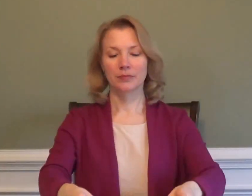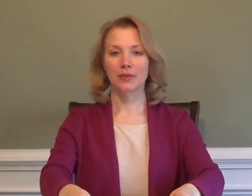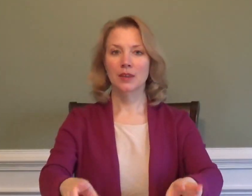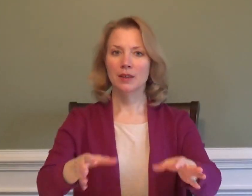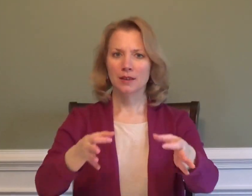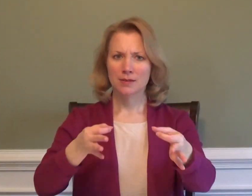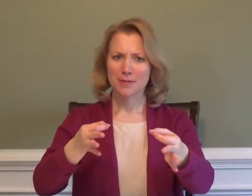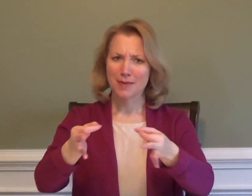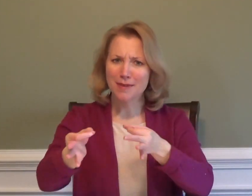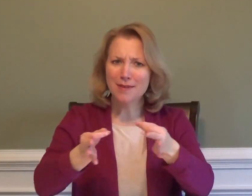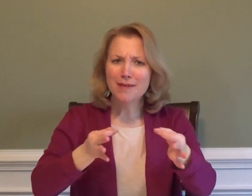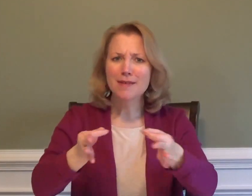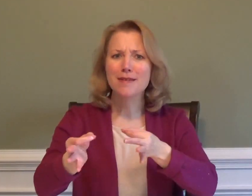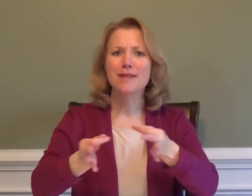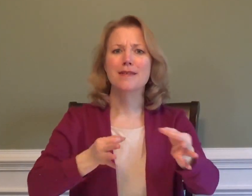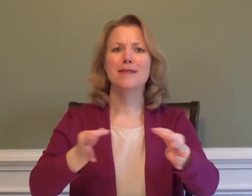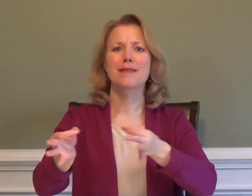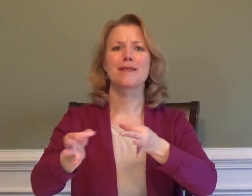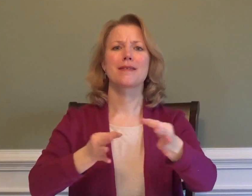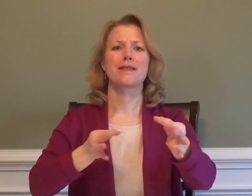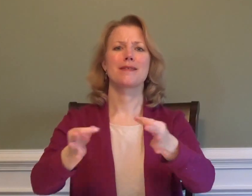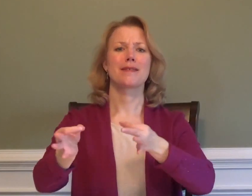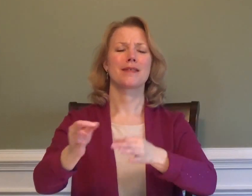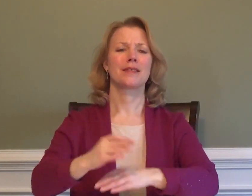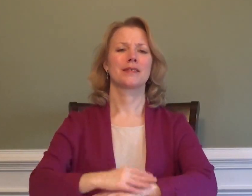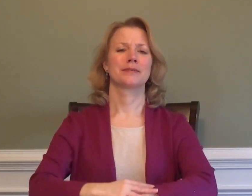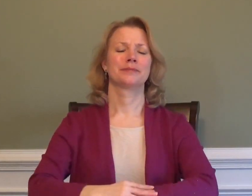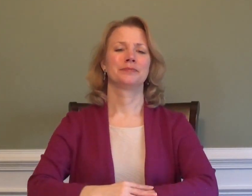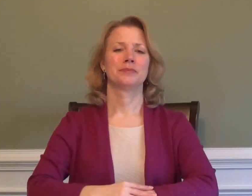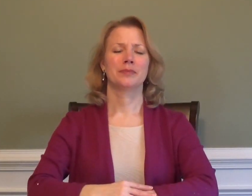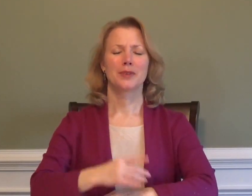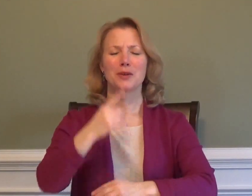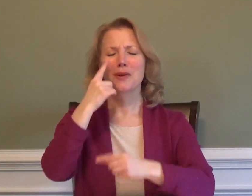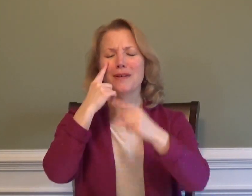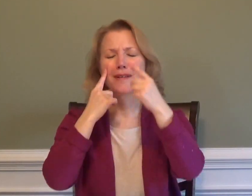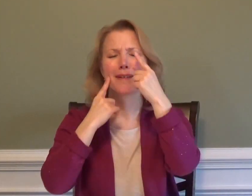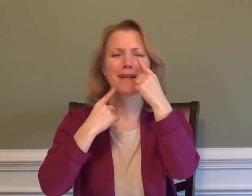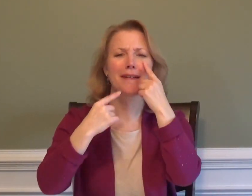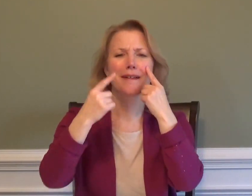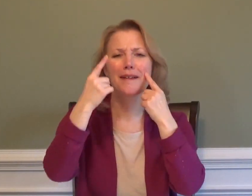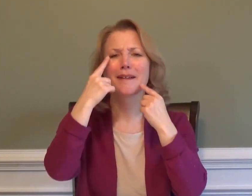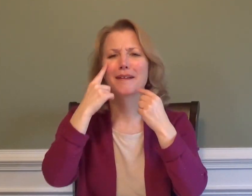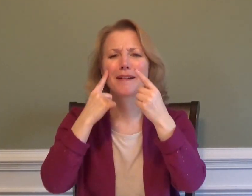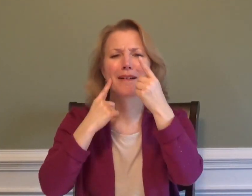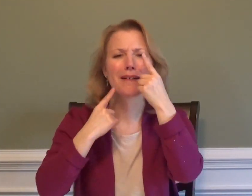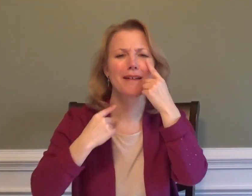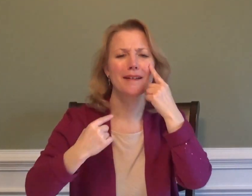EXPLAIN CRY